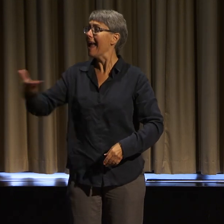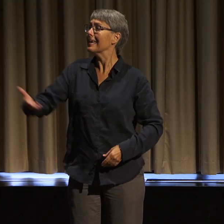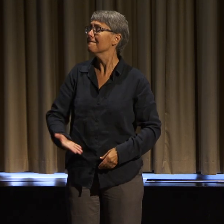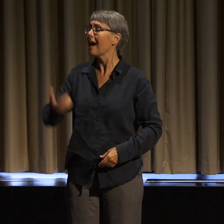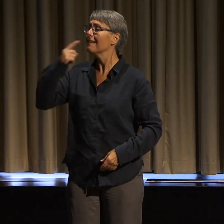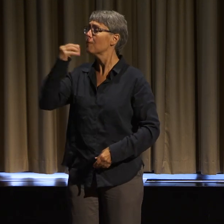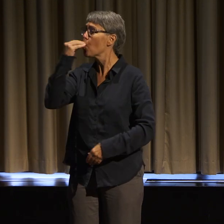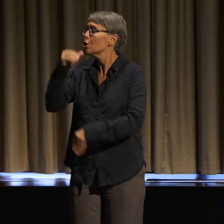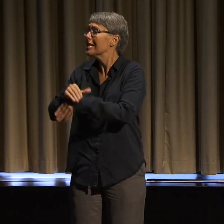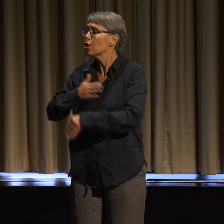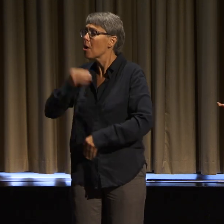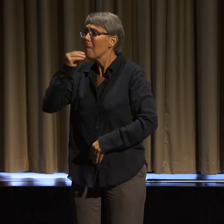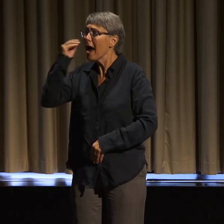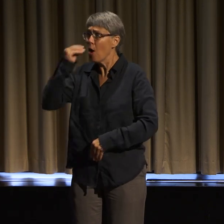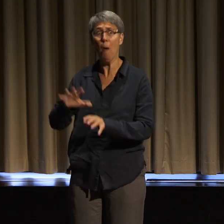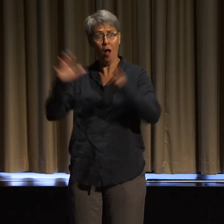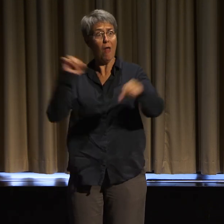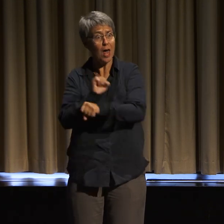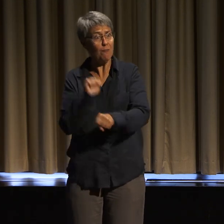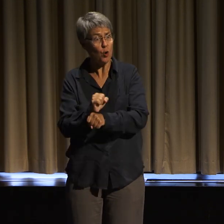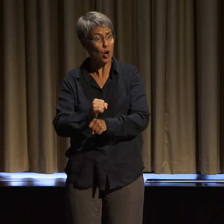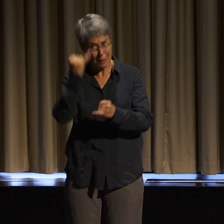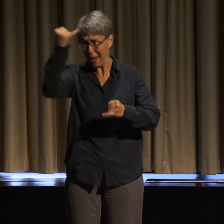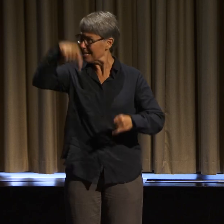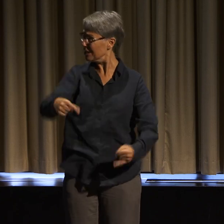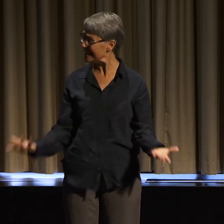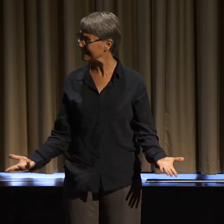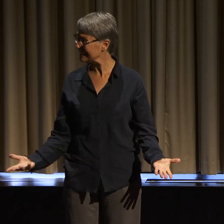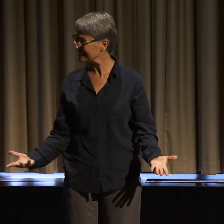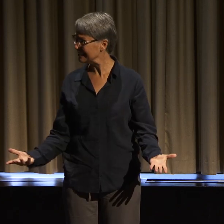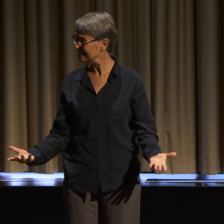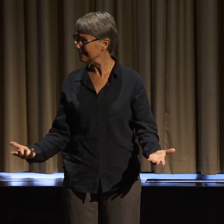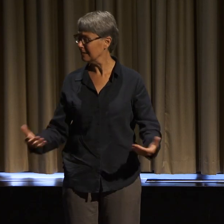And I want to especially extend thanks to Sandy, who was in contact with me this whole time.